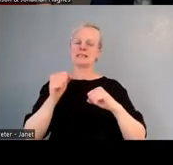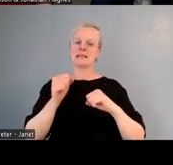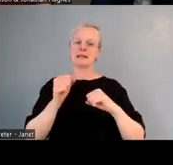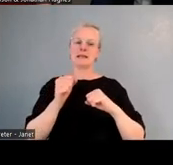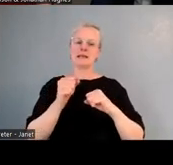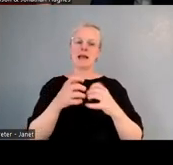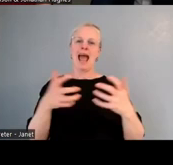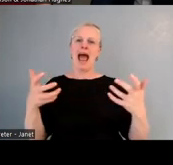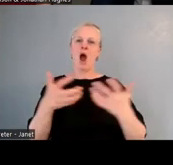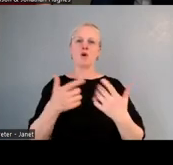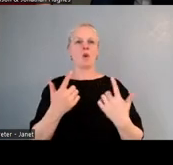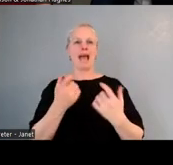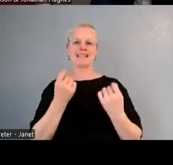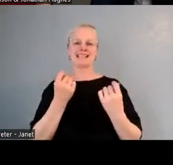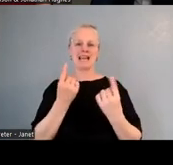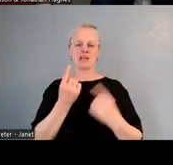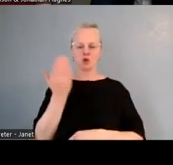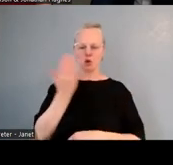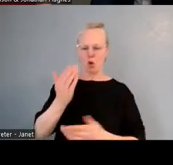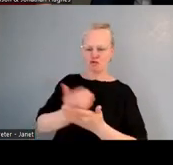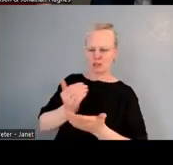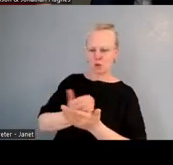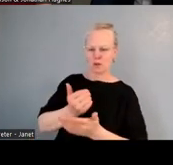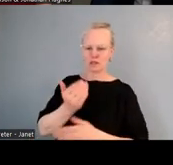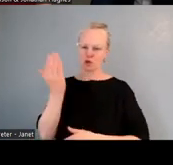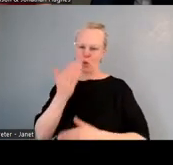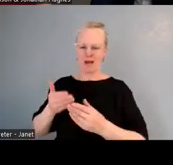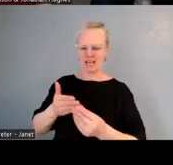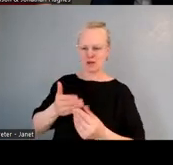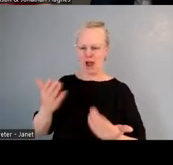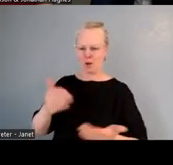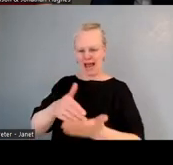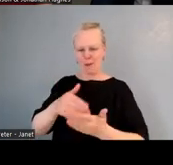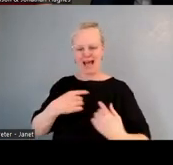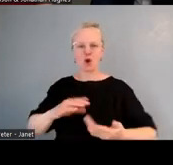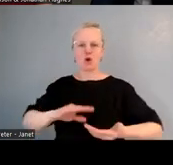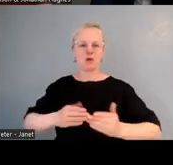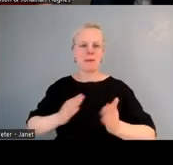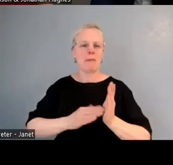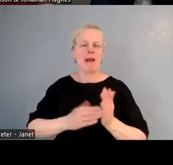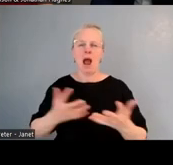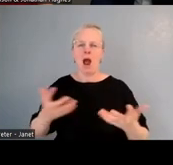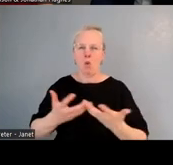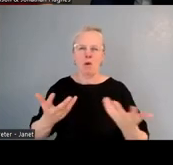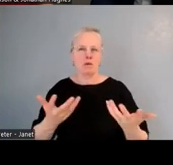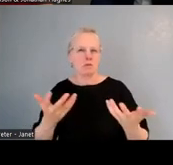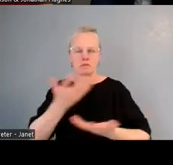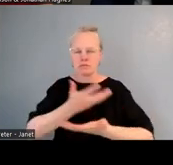and your leadership can help us at a community level?" And I'm just gonna put my hand up as being quite nerdy in that way.